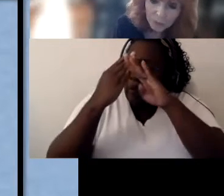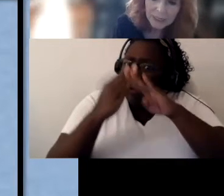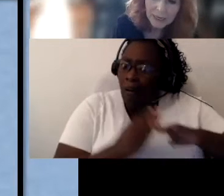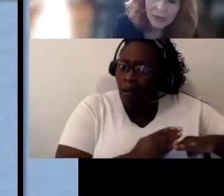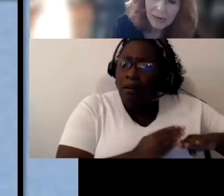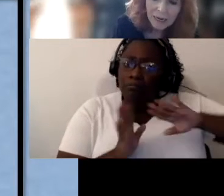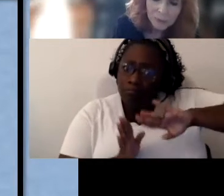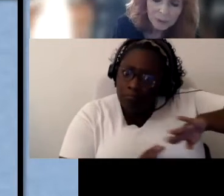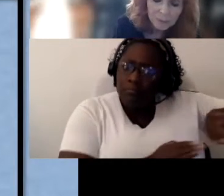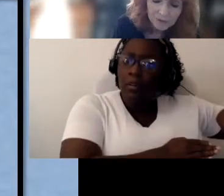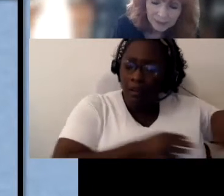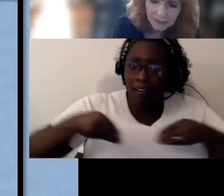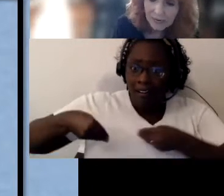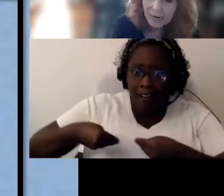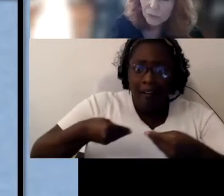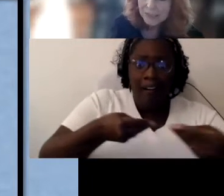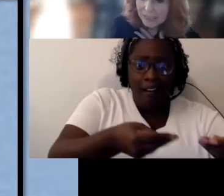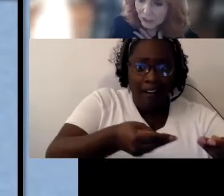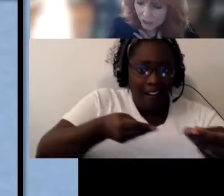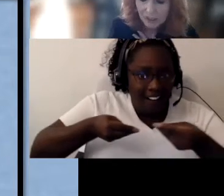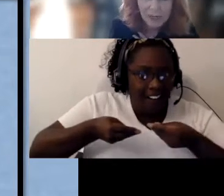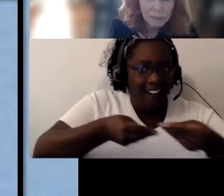How do we? How do we prevent that? How do we teach to that?